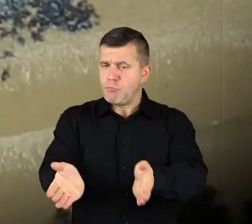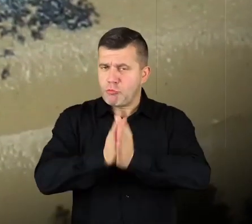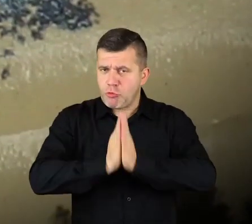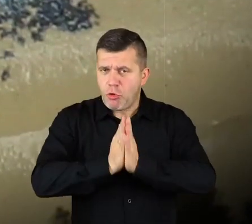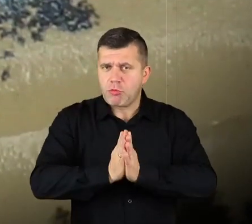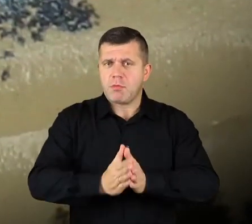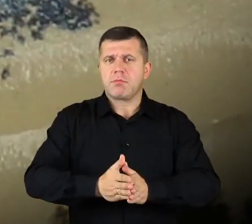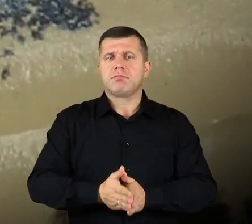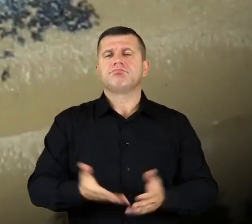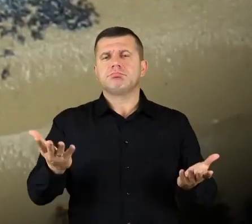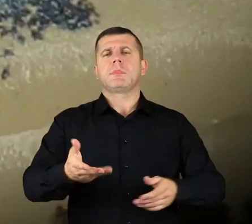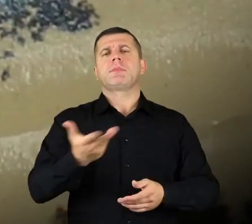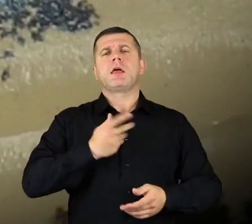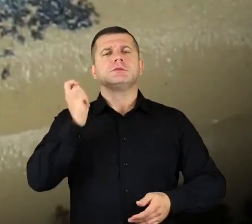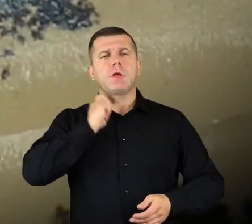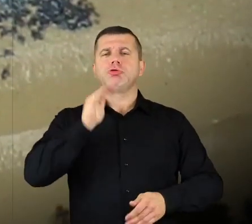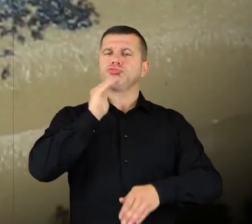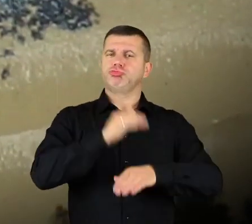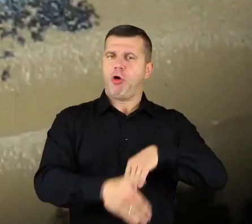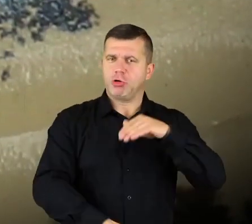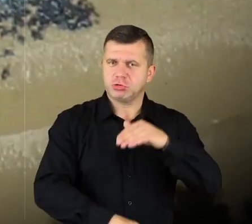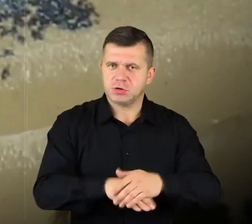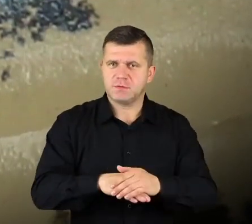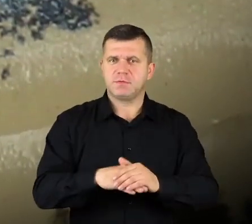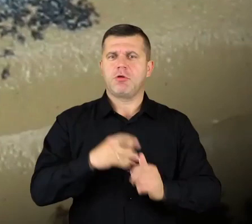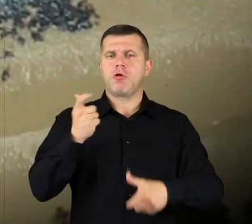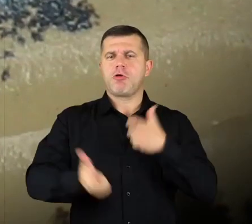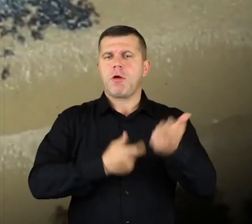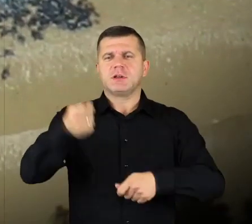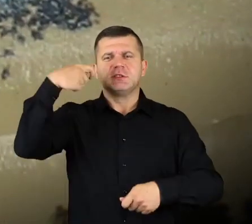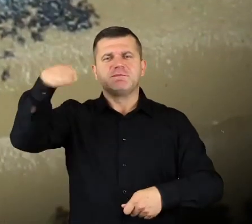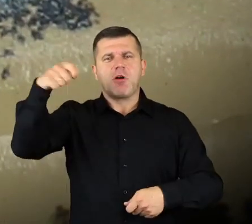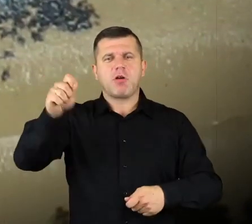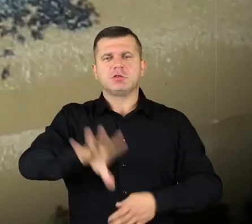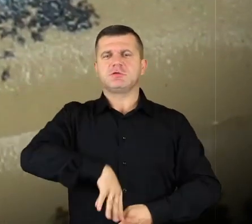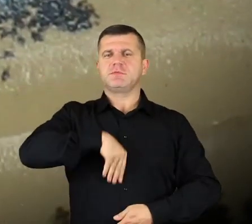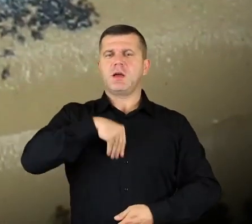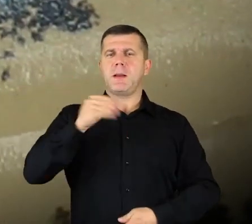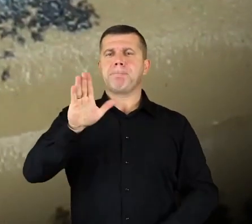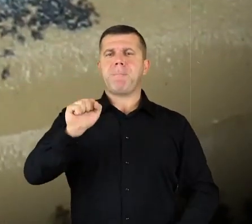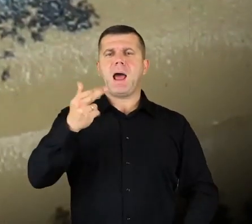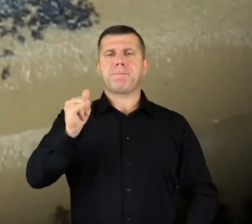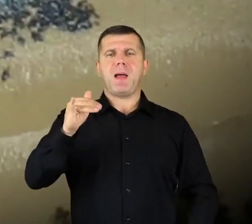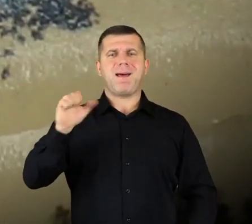and “asking for happy death and chime the bells of St. Warwarka”.